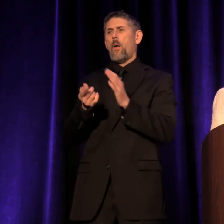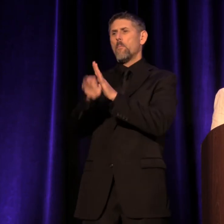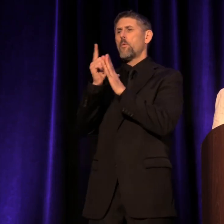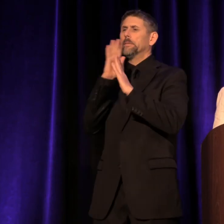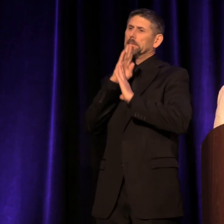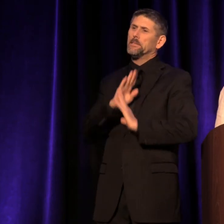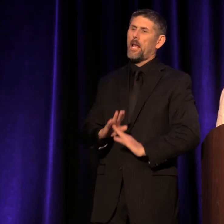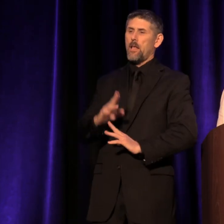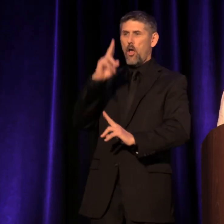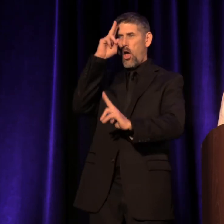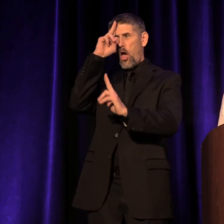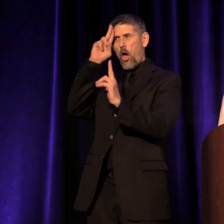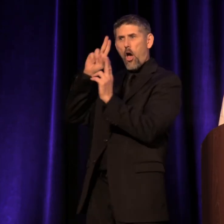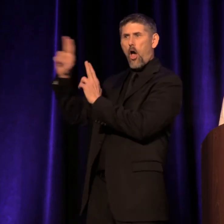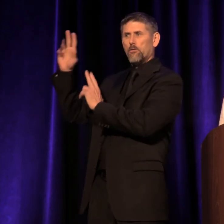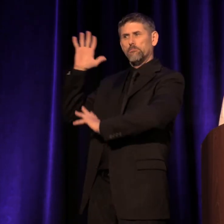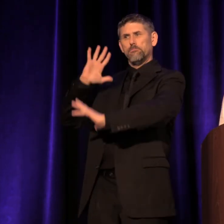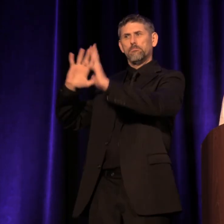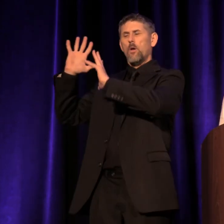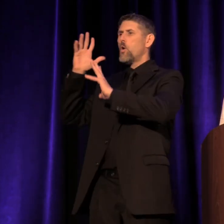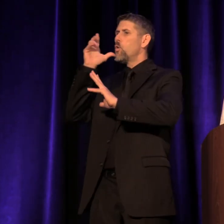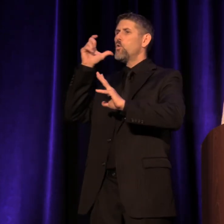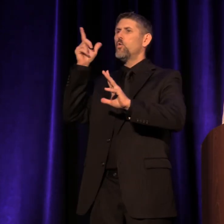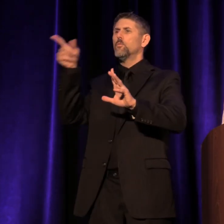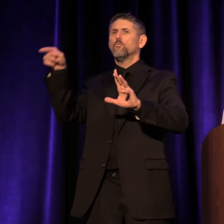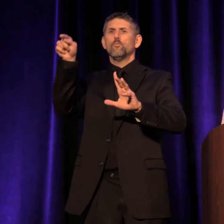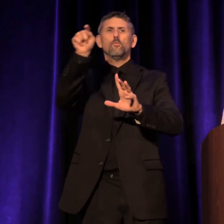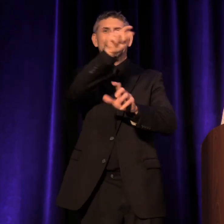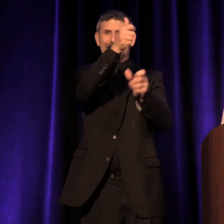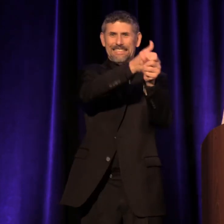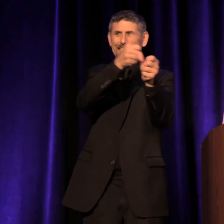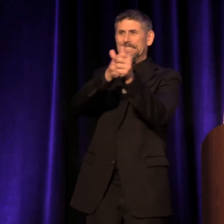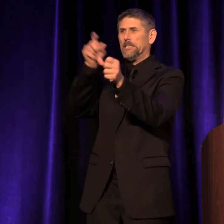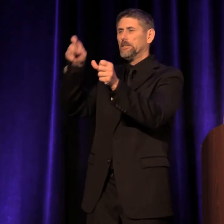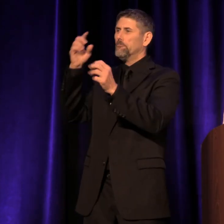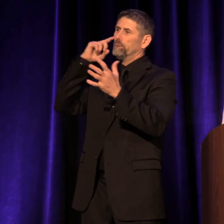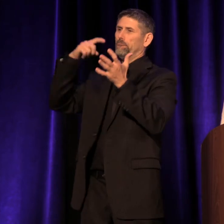to honor together whoever we each need to honor right now.